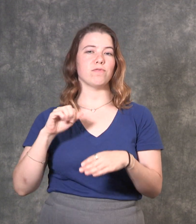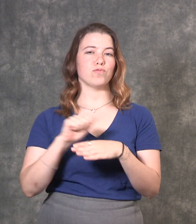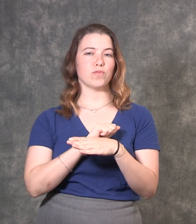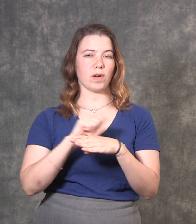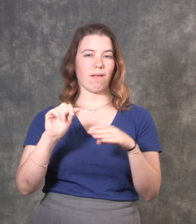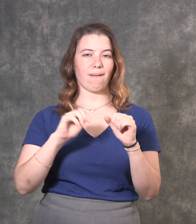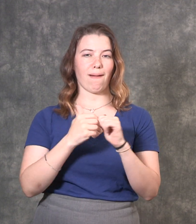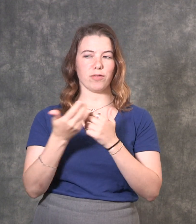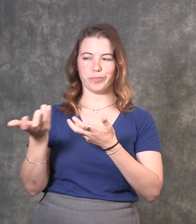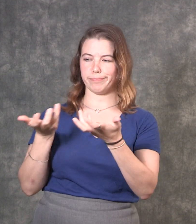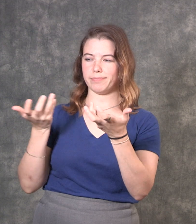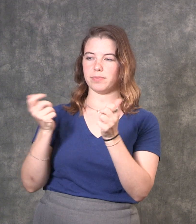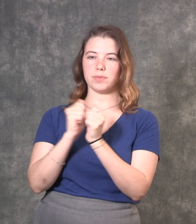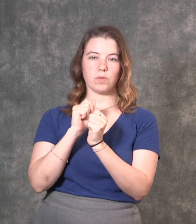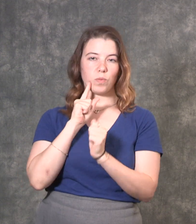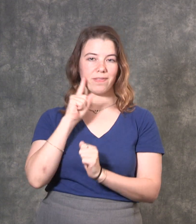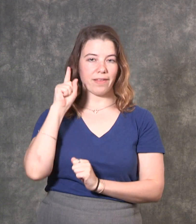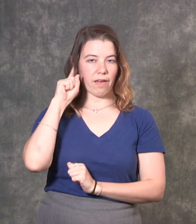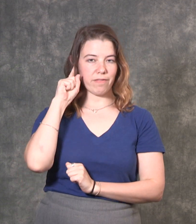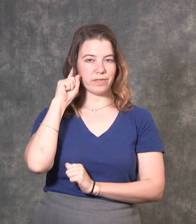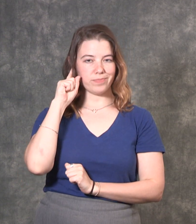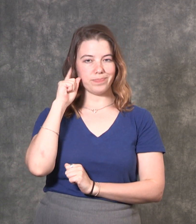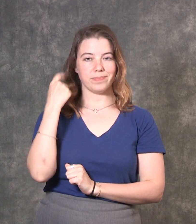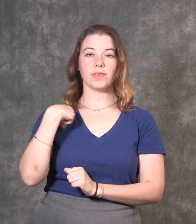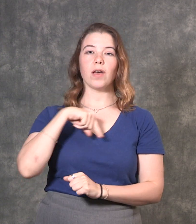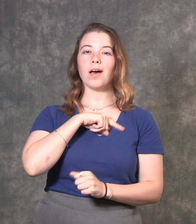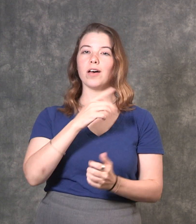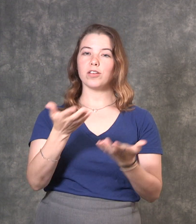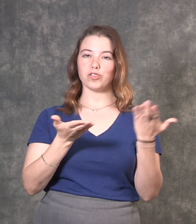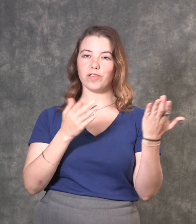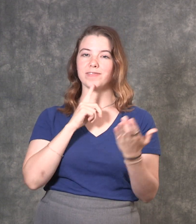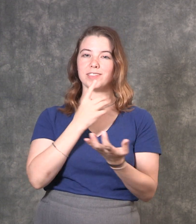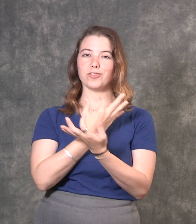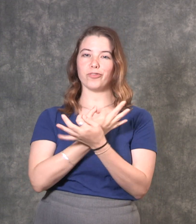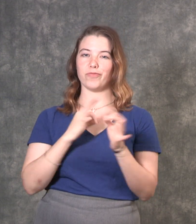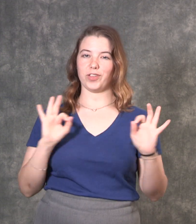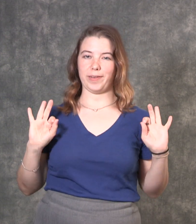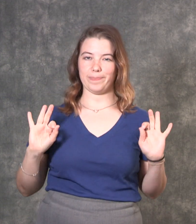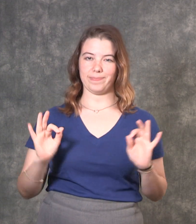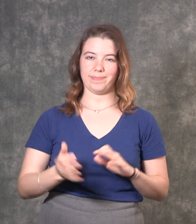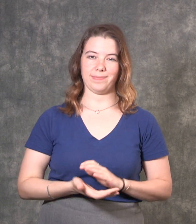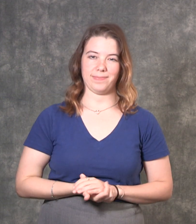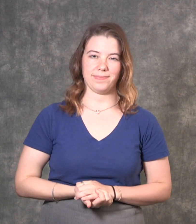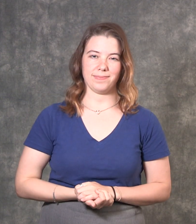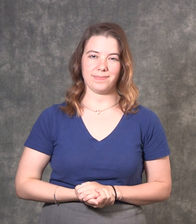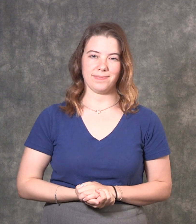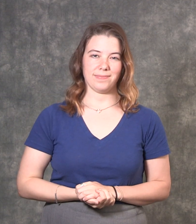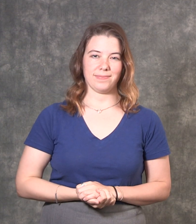trained on how to communicate with deaf consumers. P&A services are free.